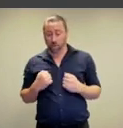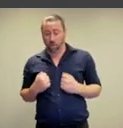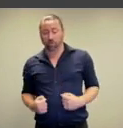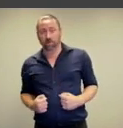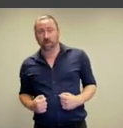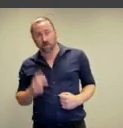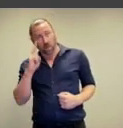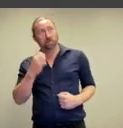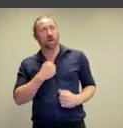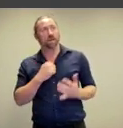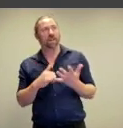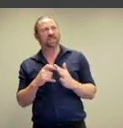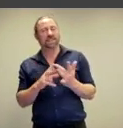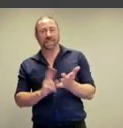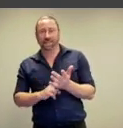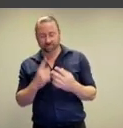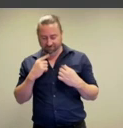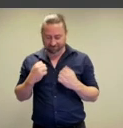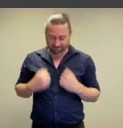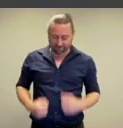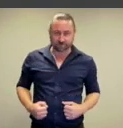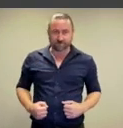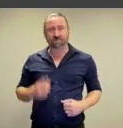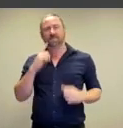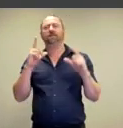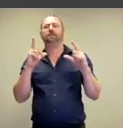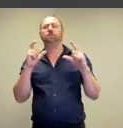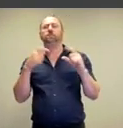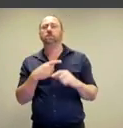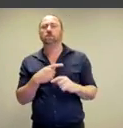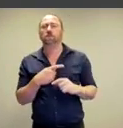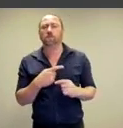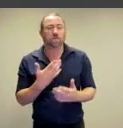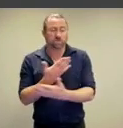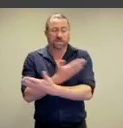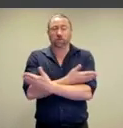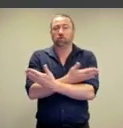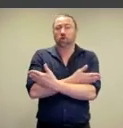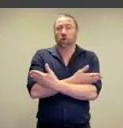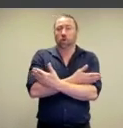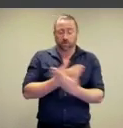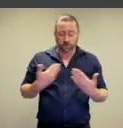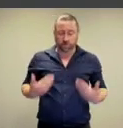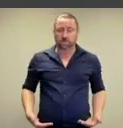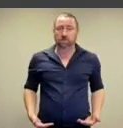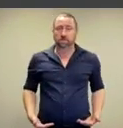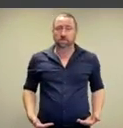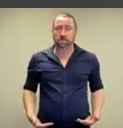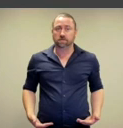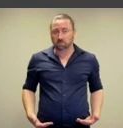wearing his artwork, My Skin. So we can see from this photograph that